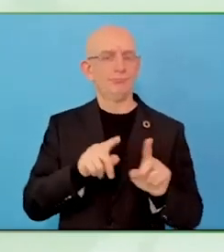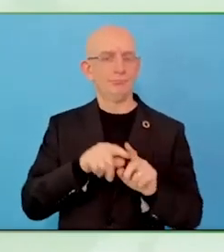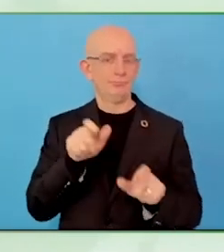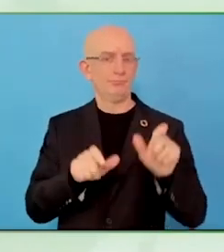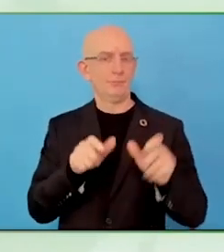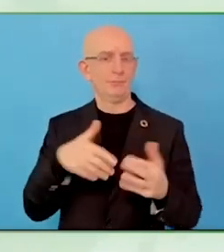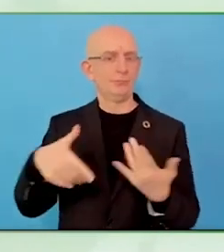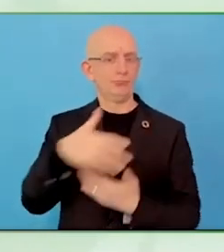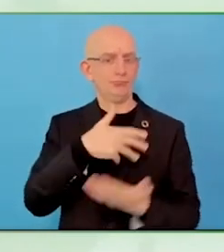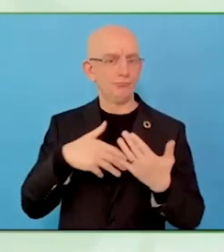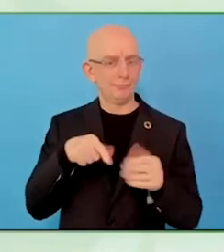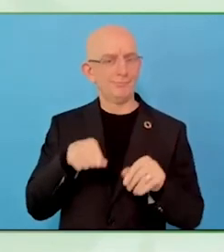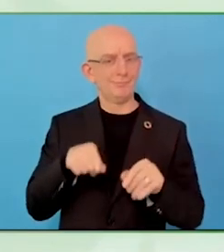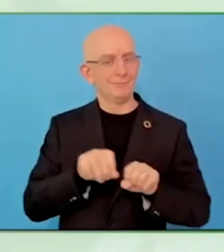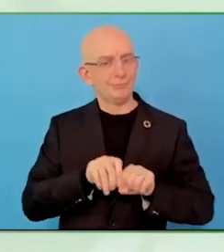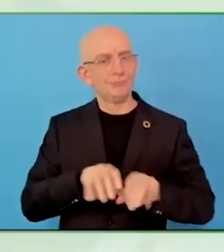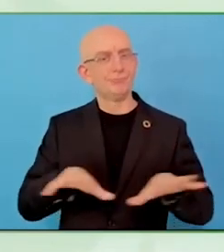I hope I have got that right. Exactly.